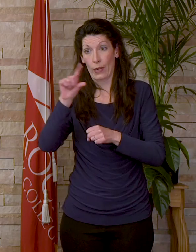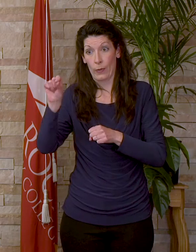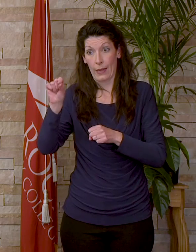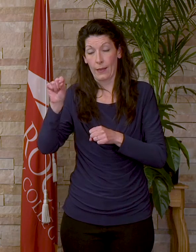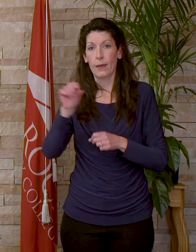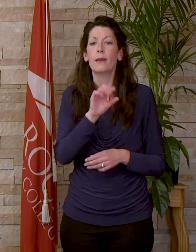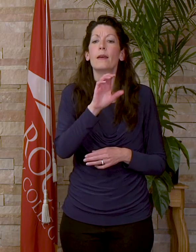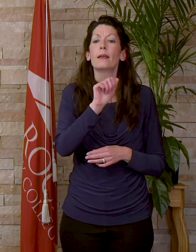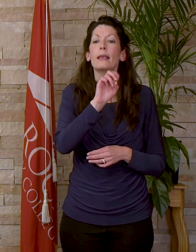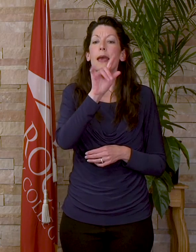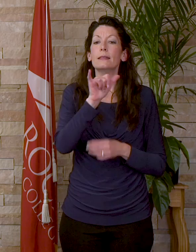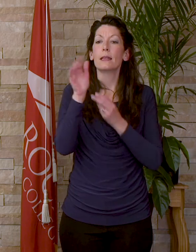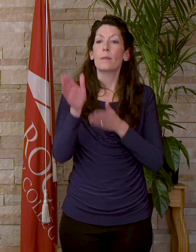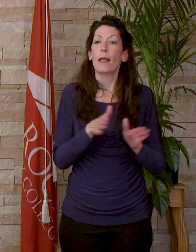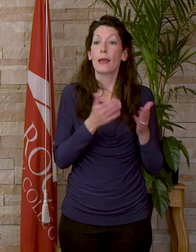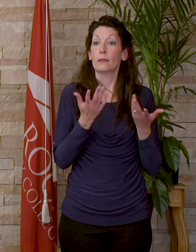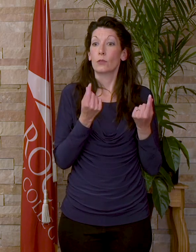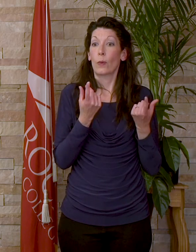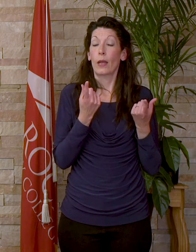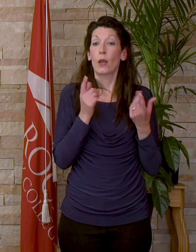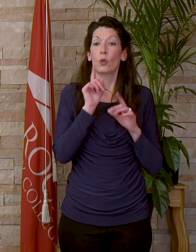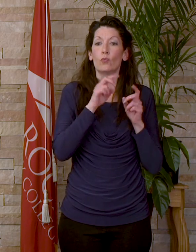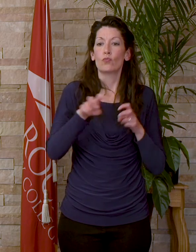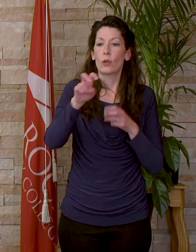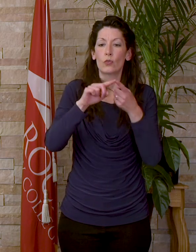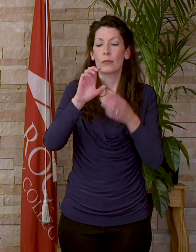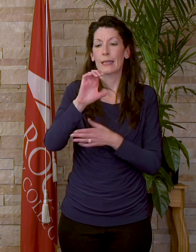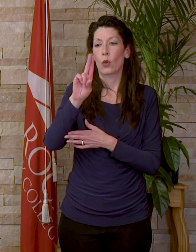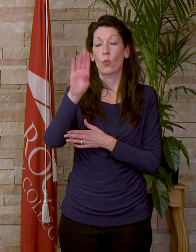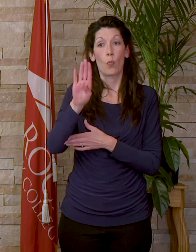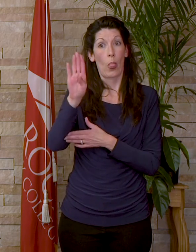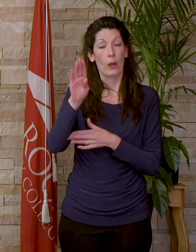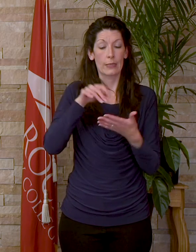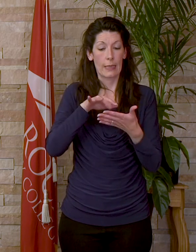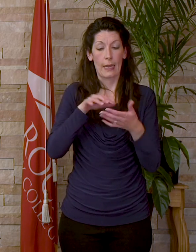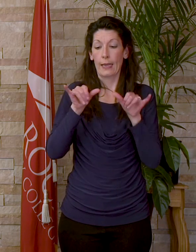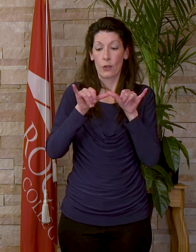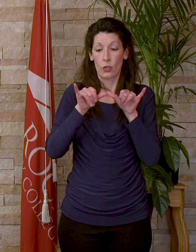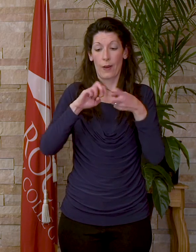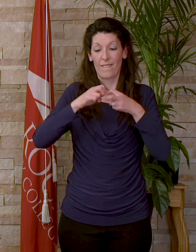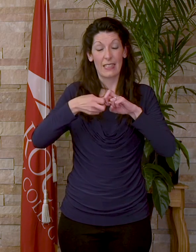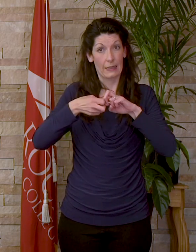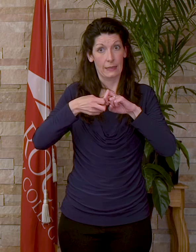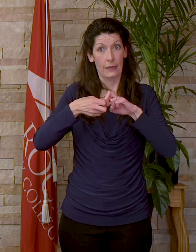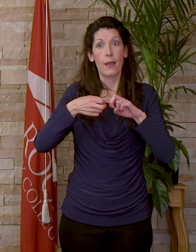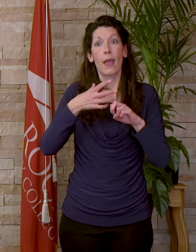Cassidy's plans are to attend CU Boulder. She will be studying engineering physics and I hope you